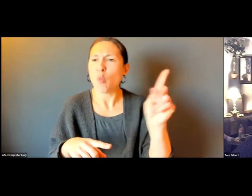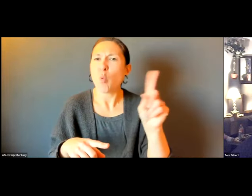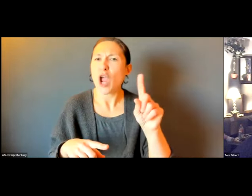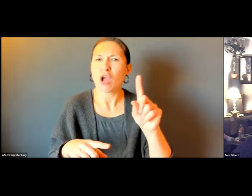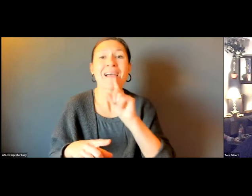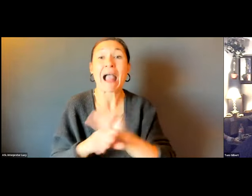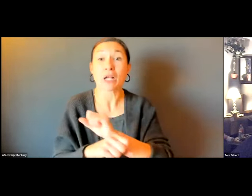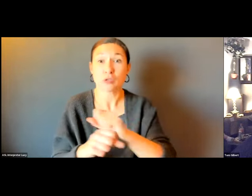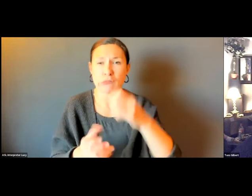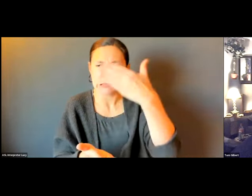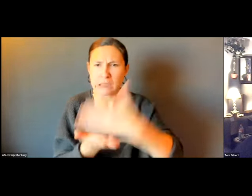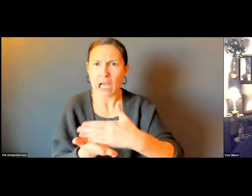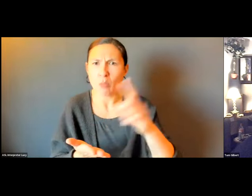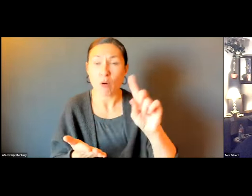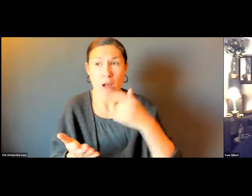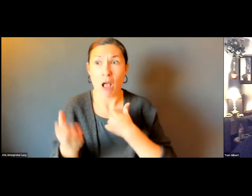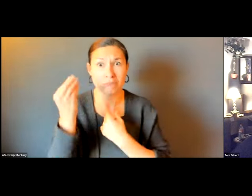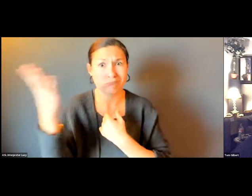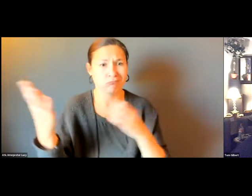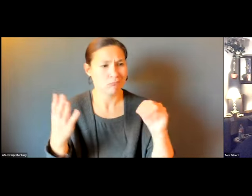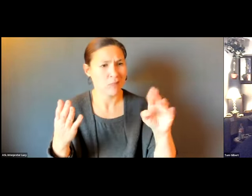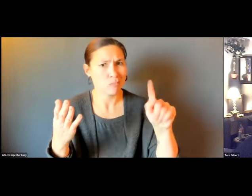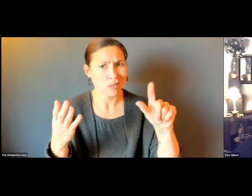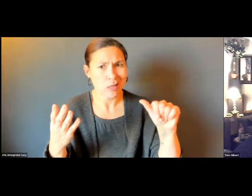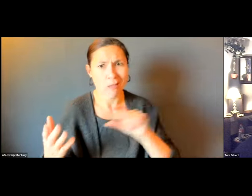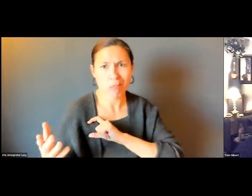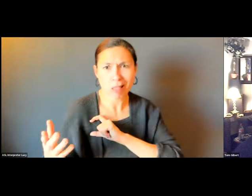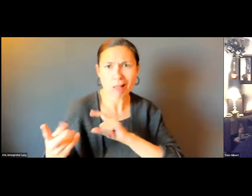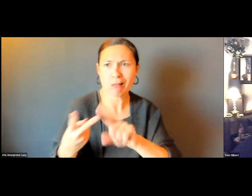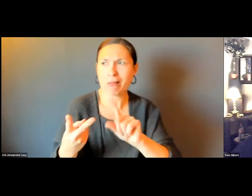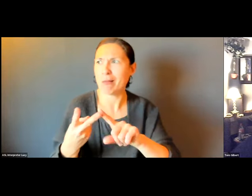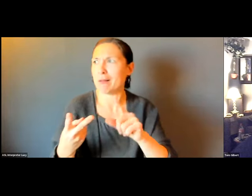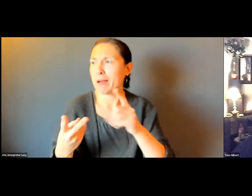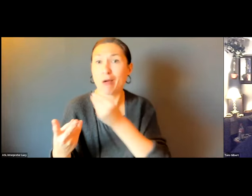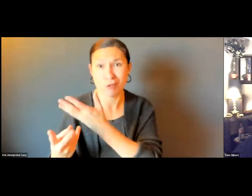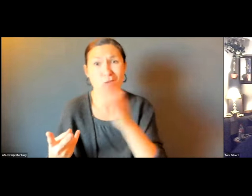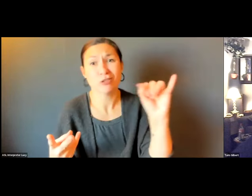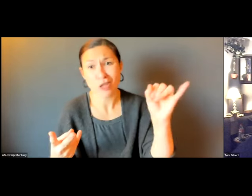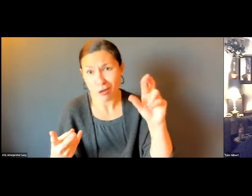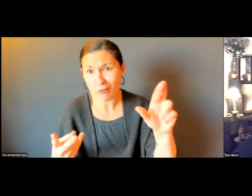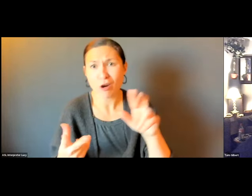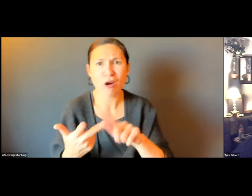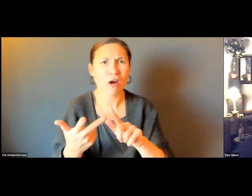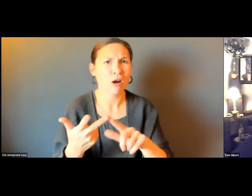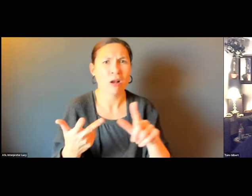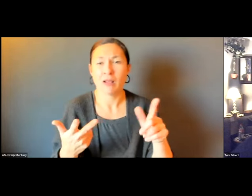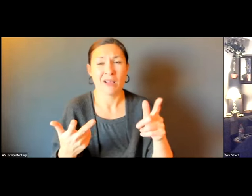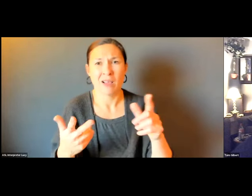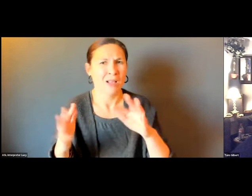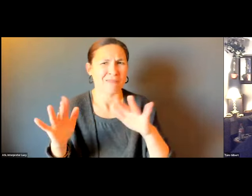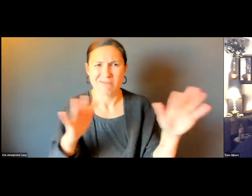THE FRONT, BUT NO ZONE SIGN INDICATING THE LENGTH OF THE STOP. I BROUGHT IT UP TO TRANSIT